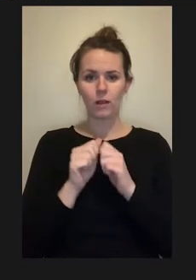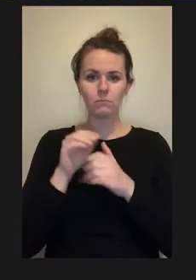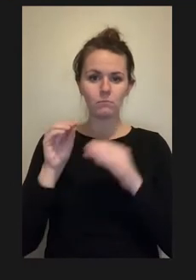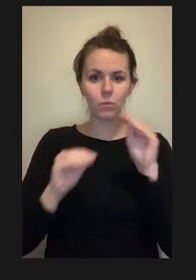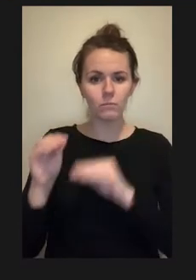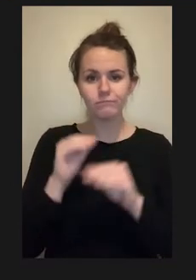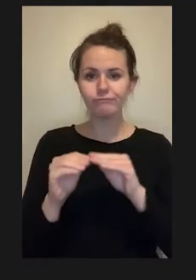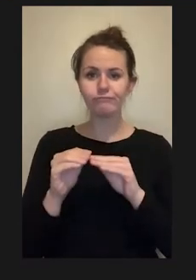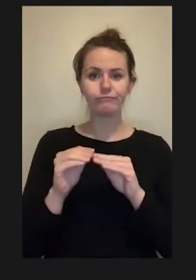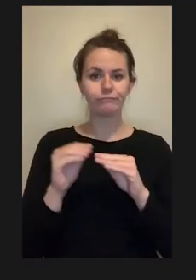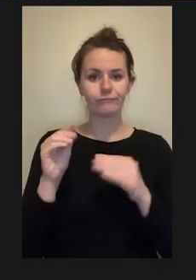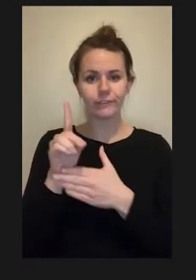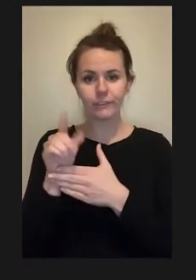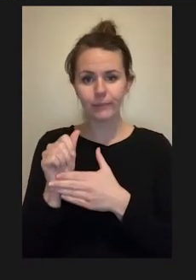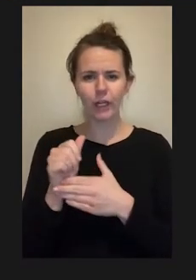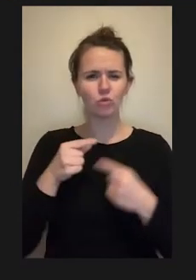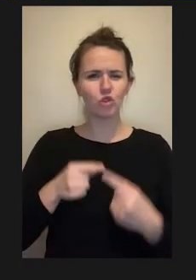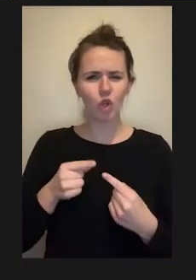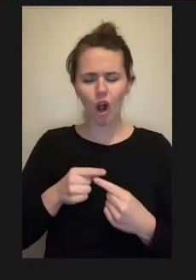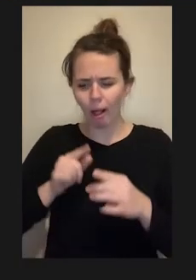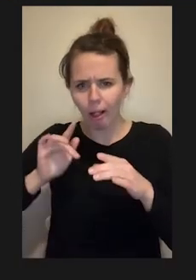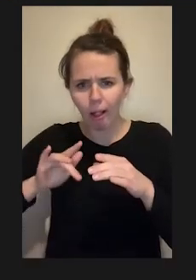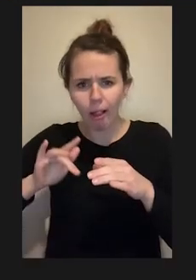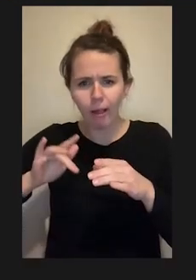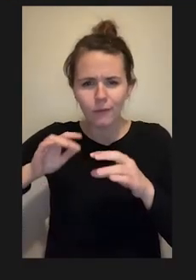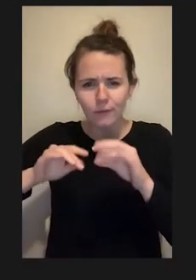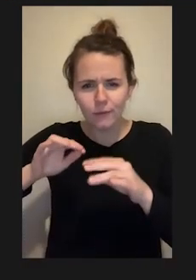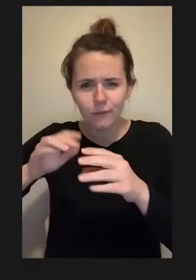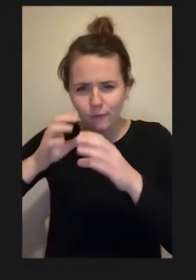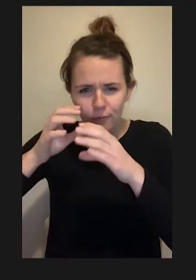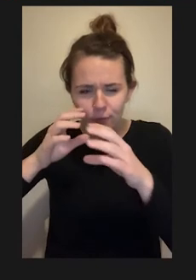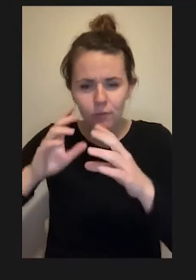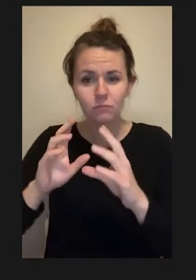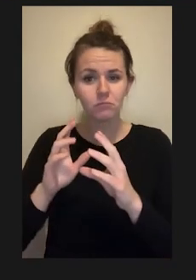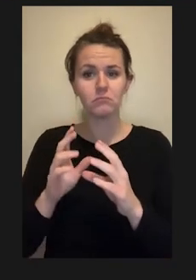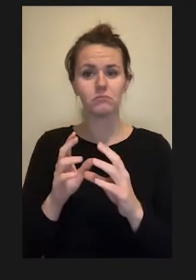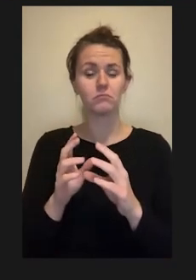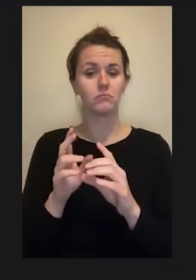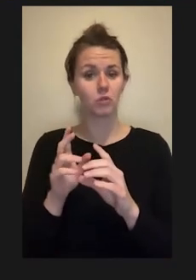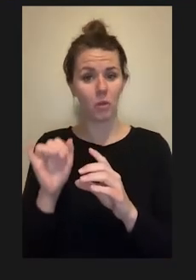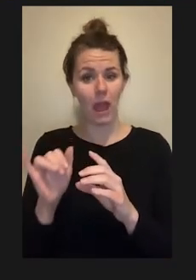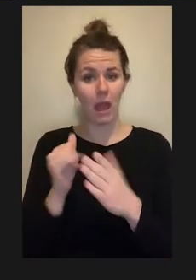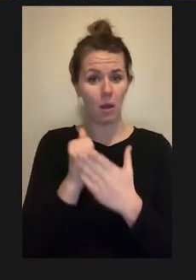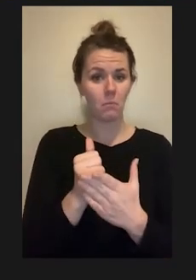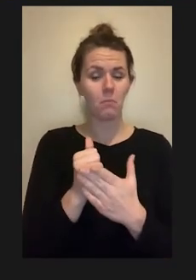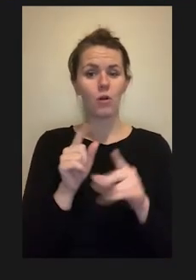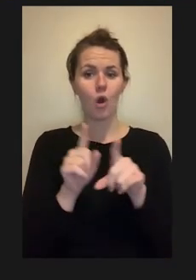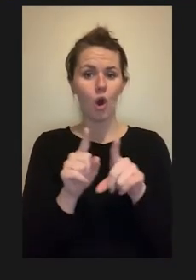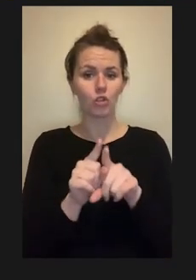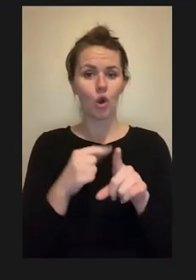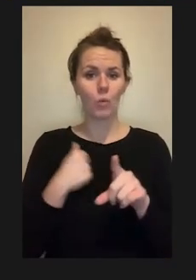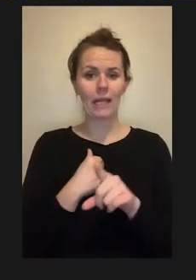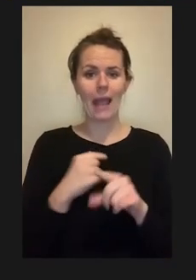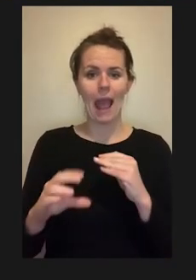buttons turning all the knobs of a microscope as well as incorporating an automatic slide loader